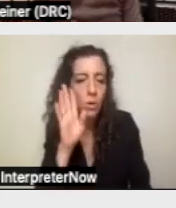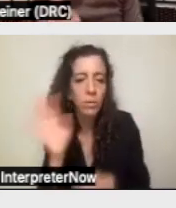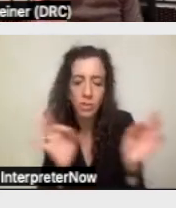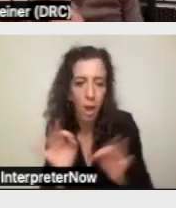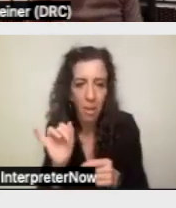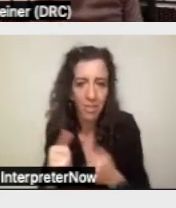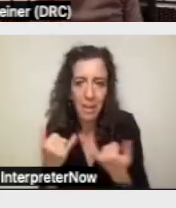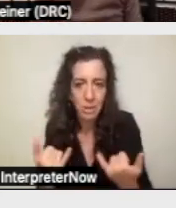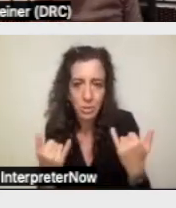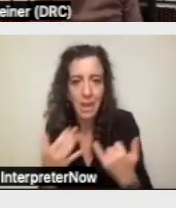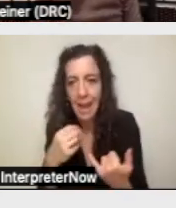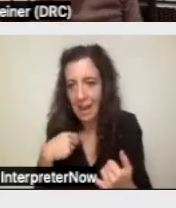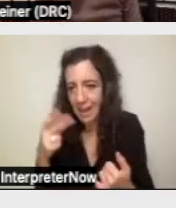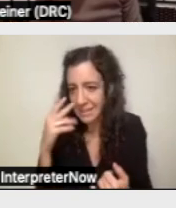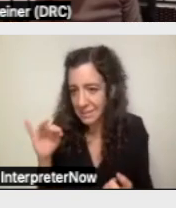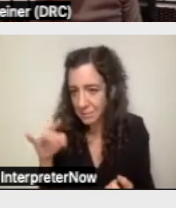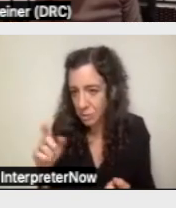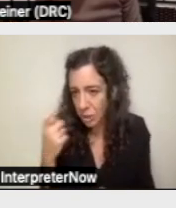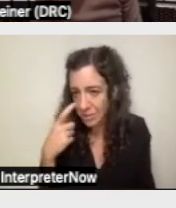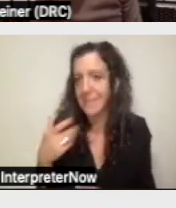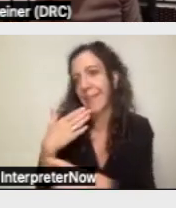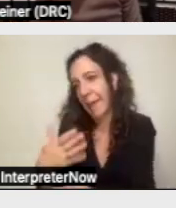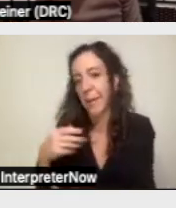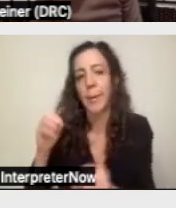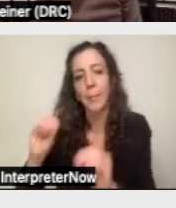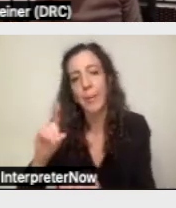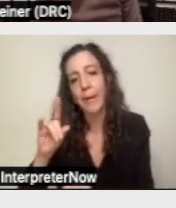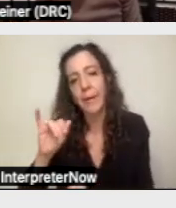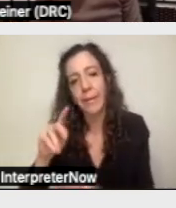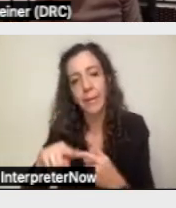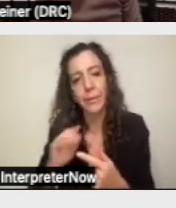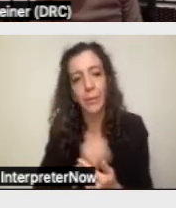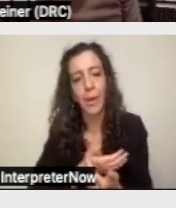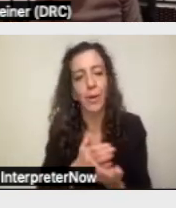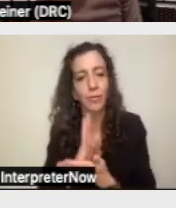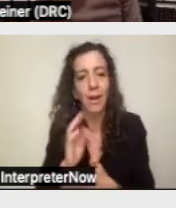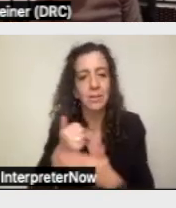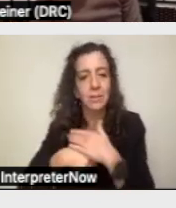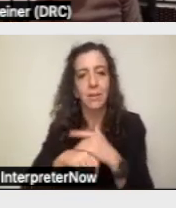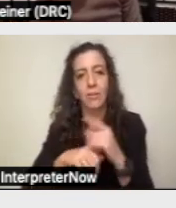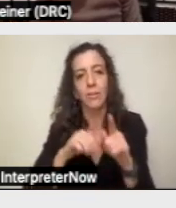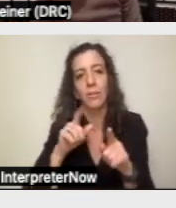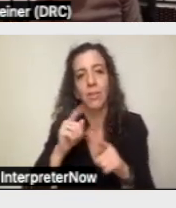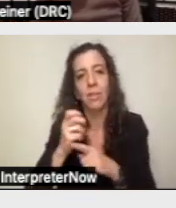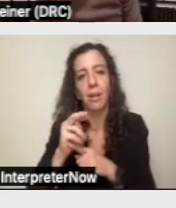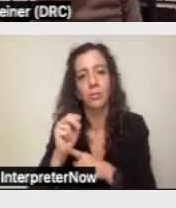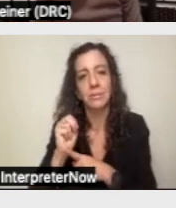And I see that Michelle, thank you, dropped into the chat the link into our Lanterman Act Manual too.